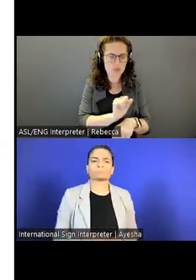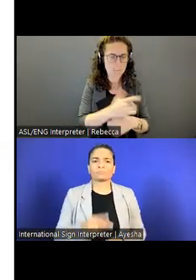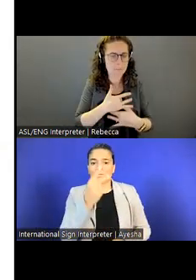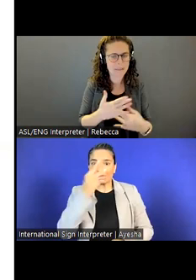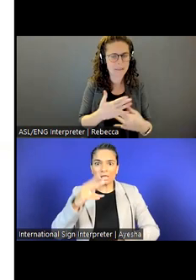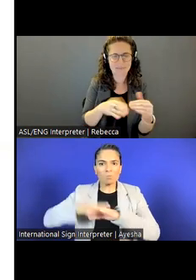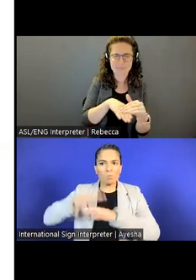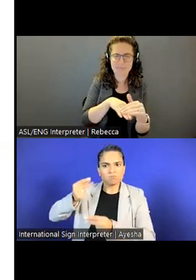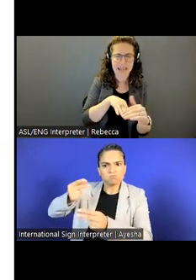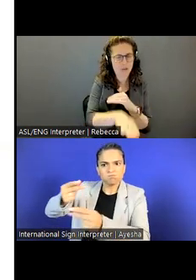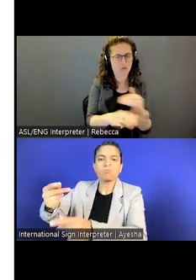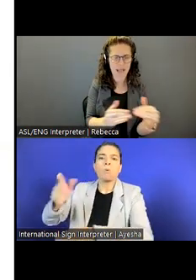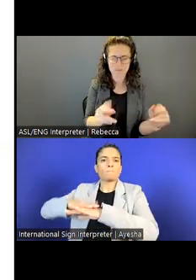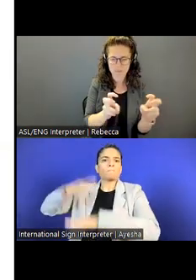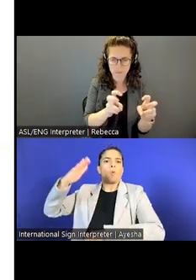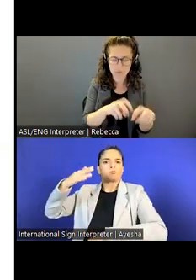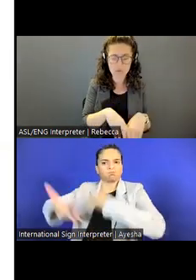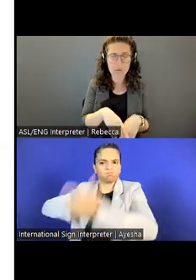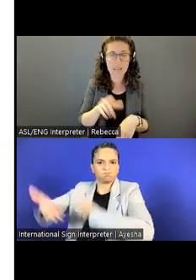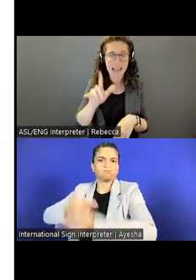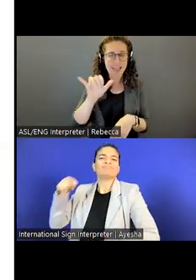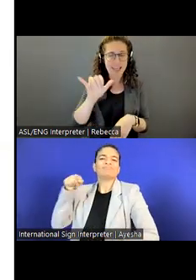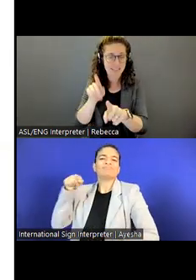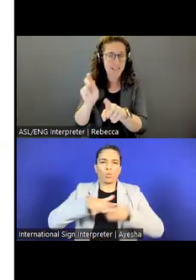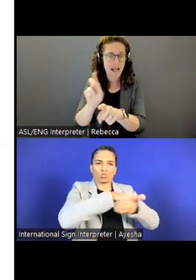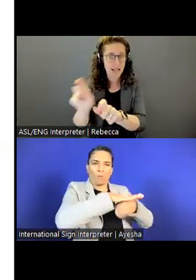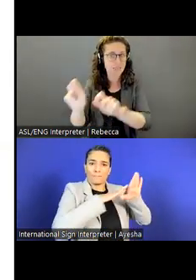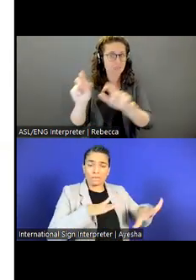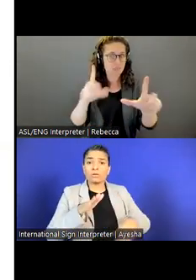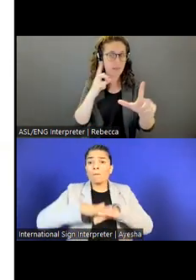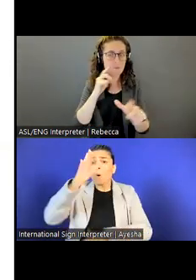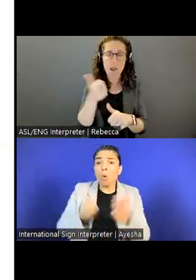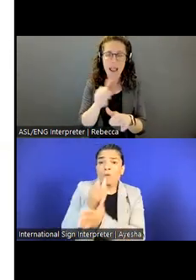You can access our website through the link here for all up to date opportunities at any